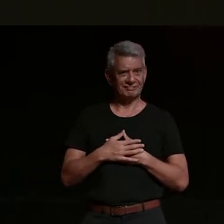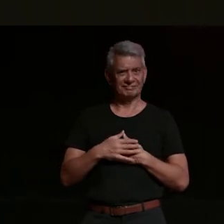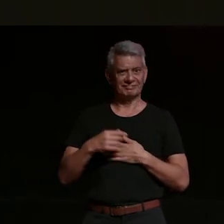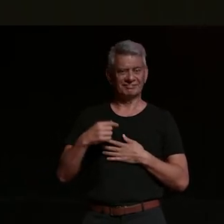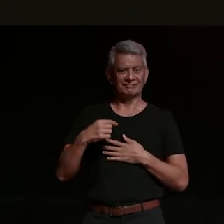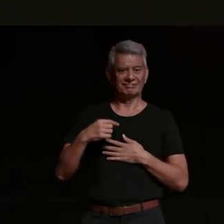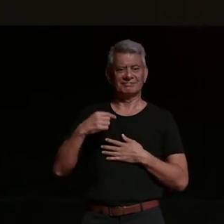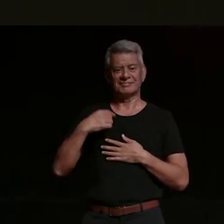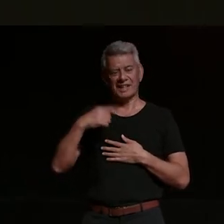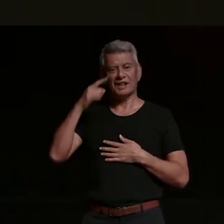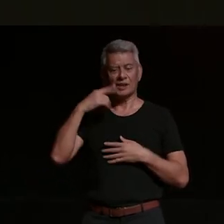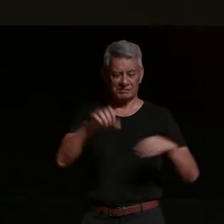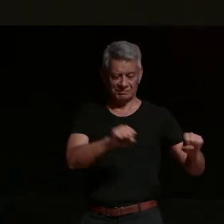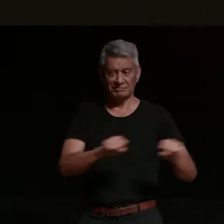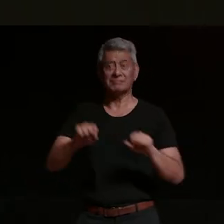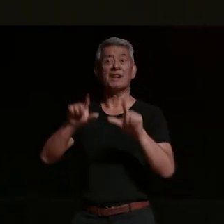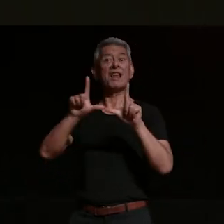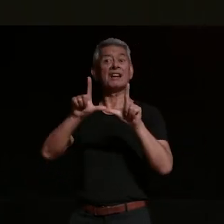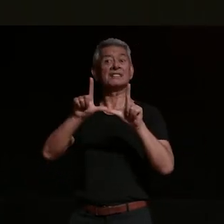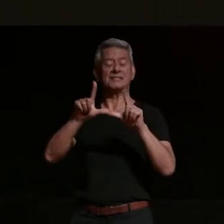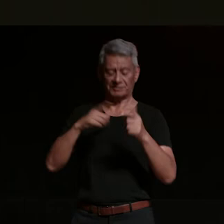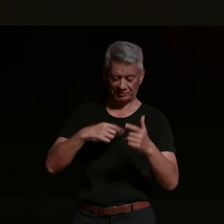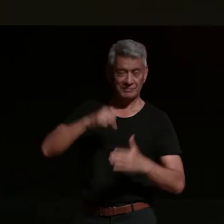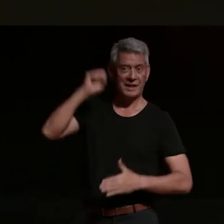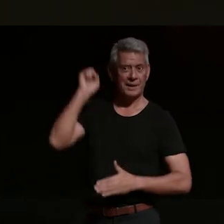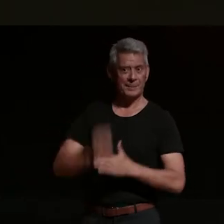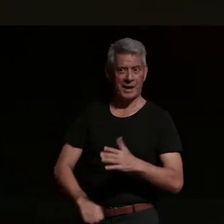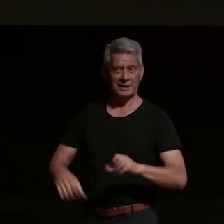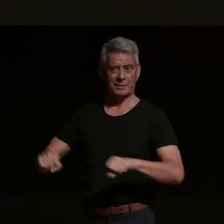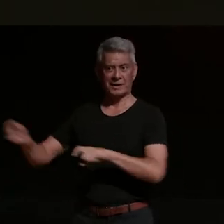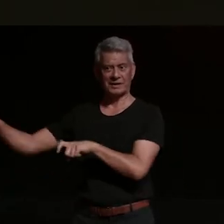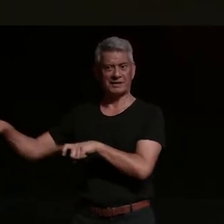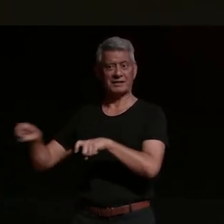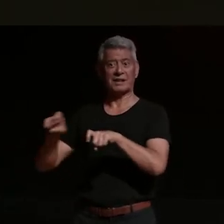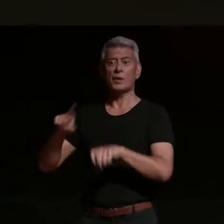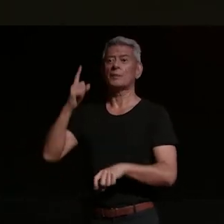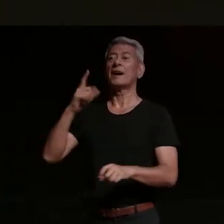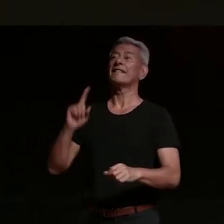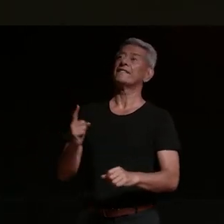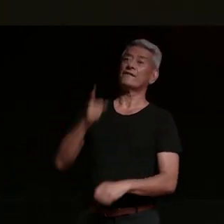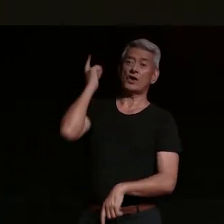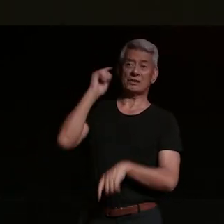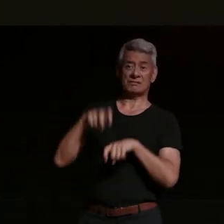so i got my bike license bought a bike and one of my first big trips out we're hammering over mount